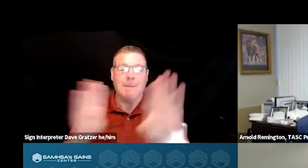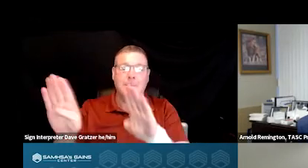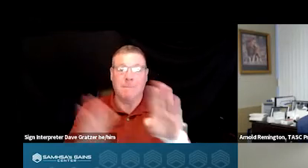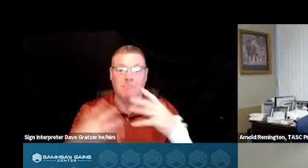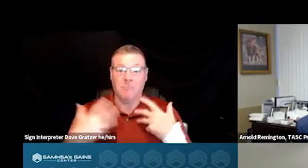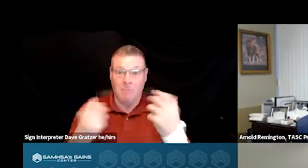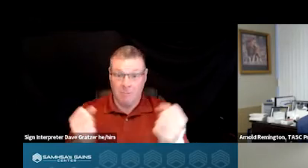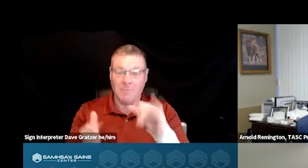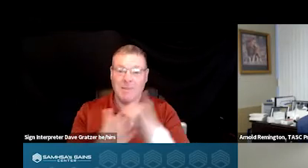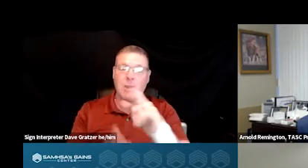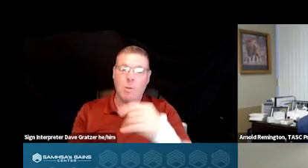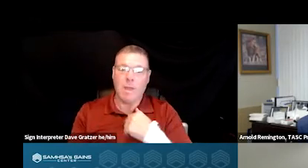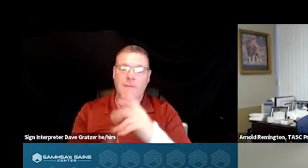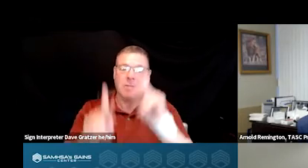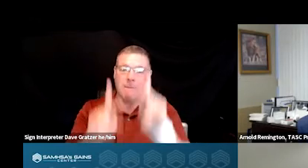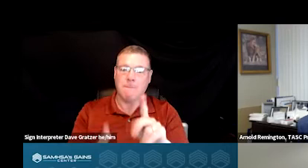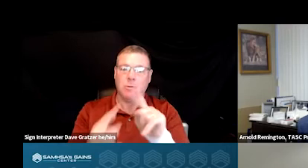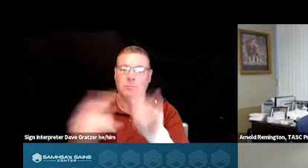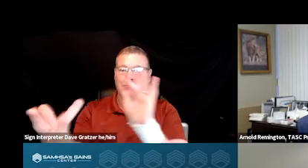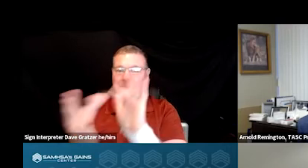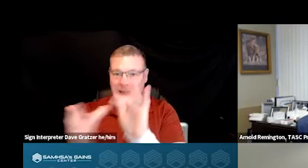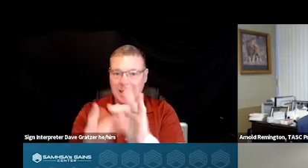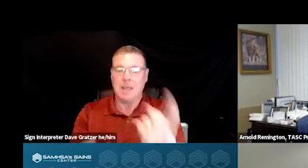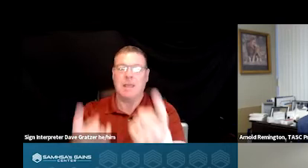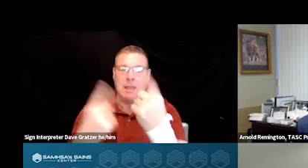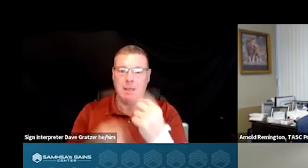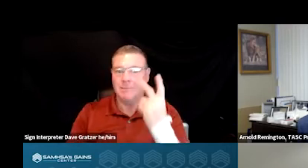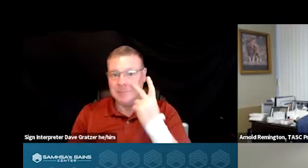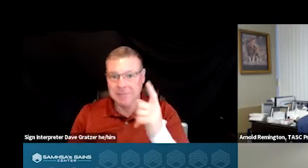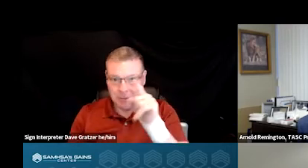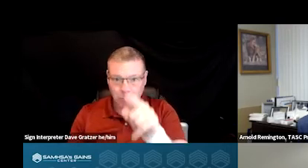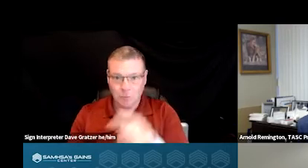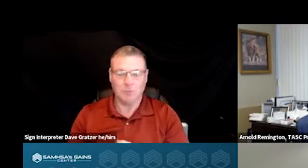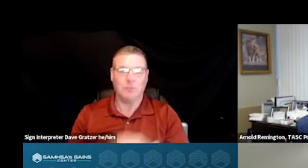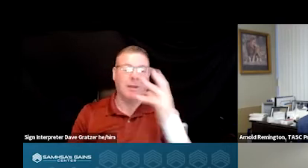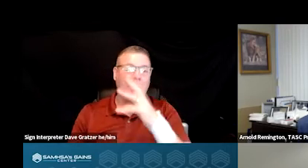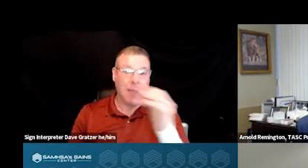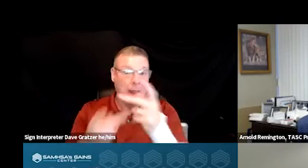that you've got somebody to call, someone to come see you and some place to go.